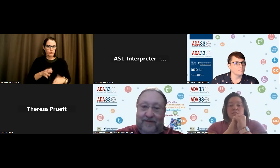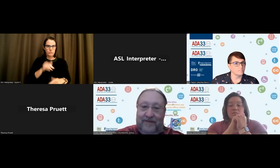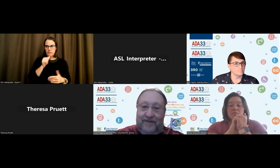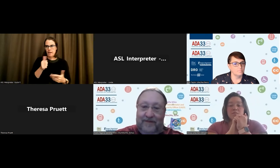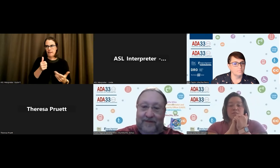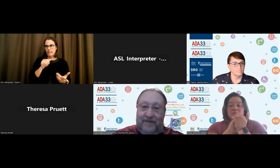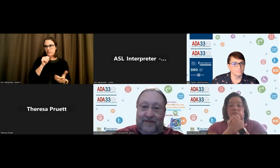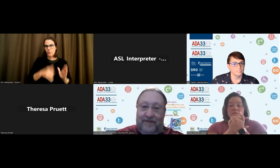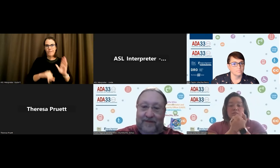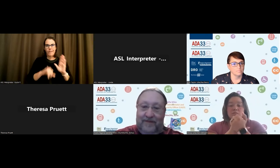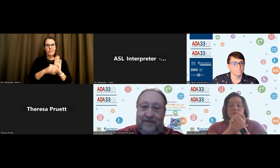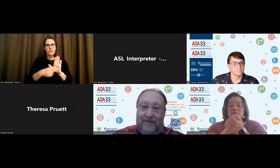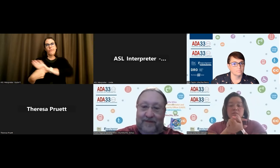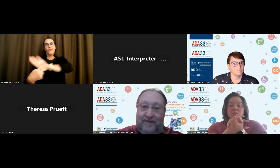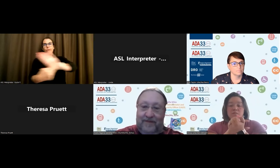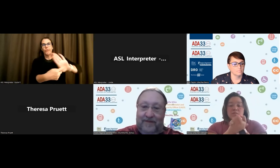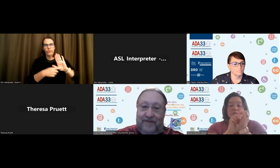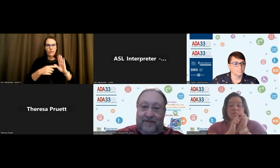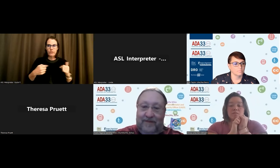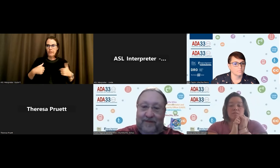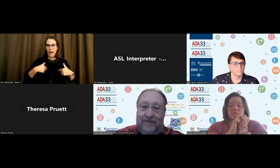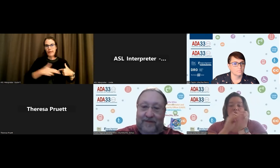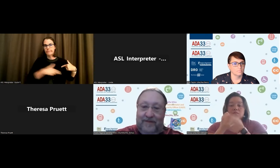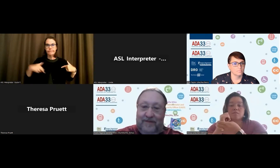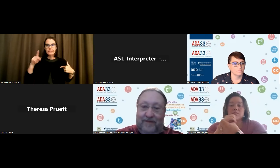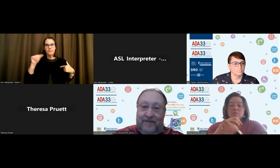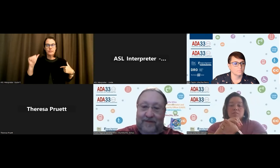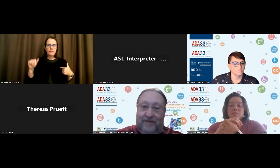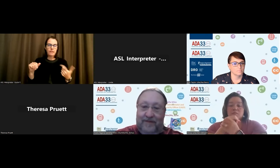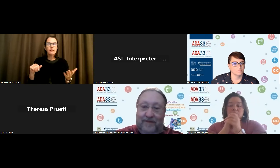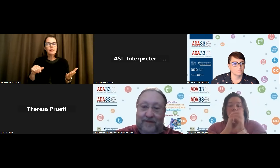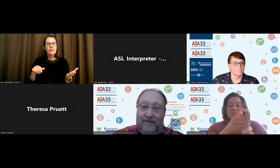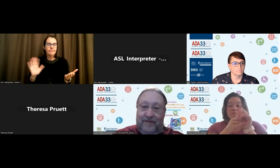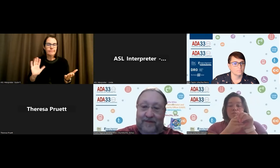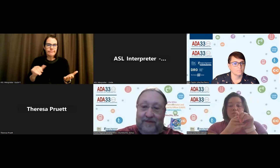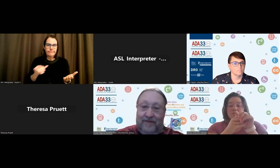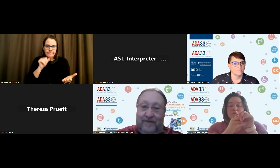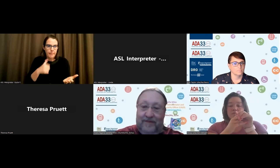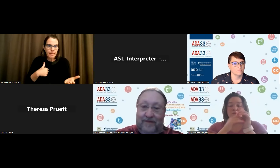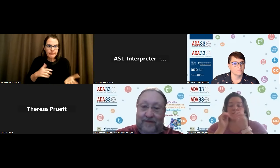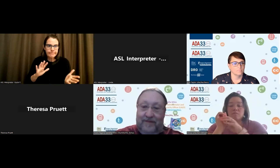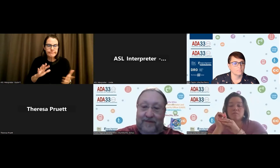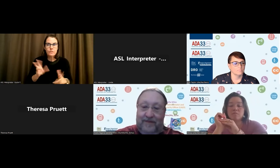as a person with a disability, especially that it's hidden. So you know, it's not something that people can